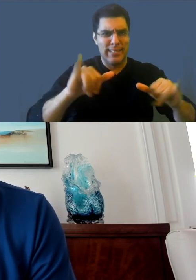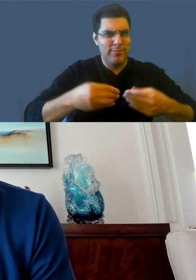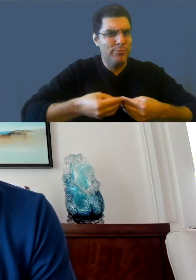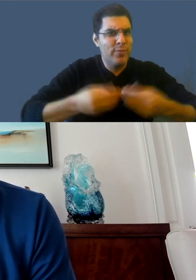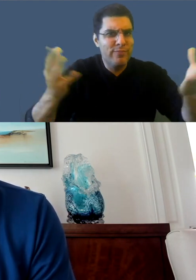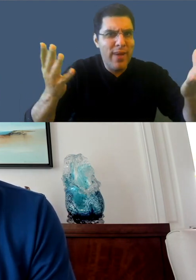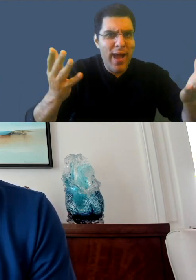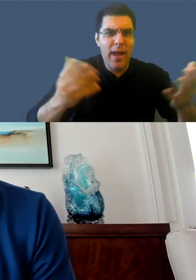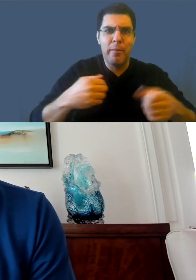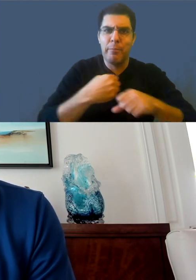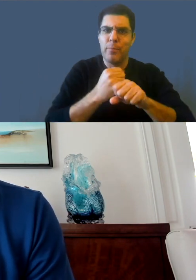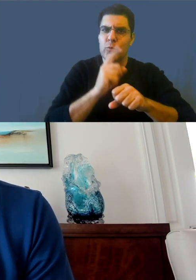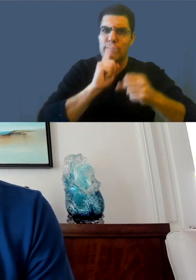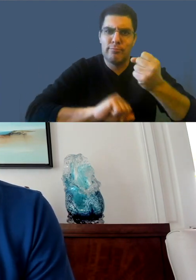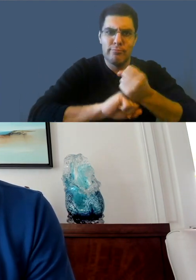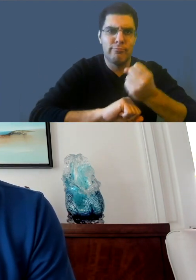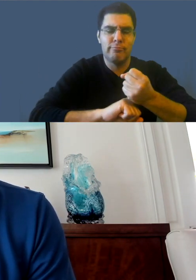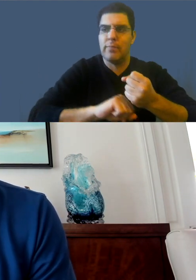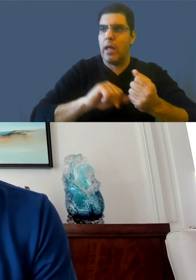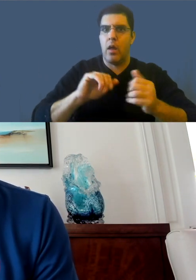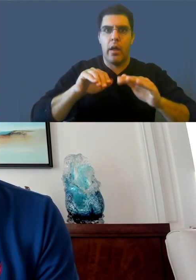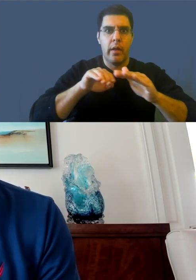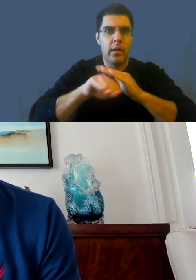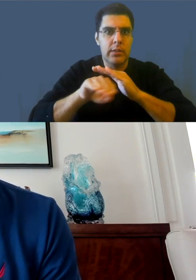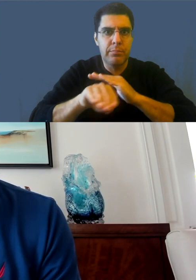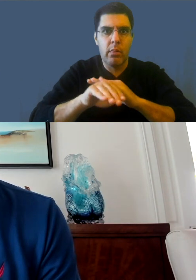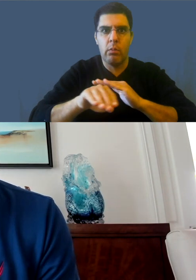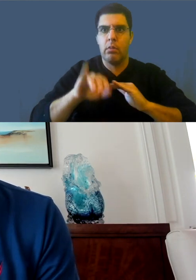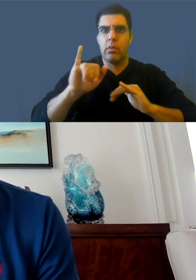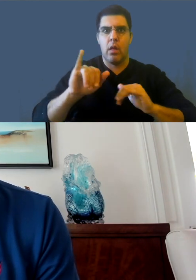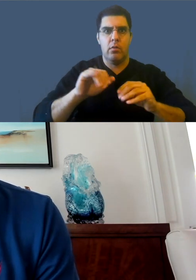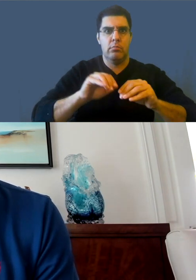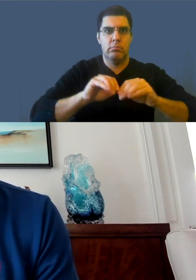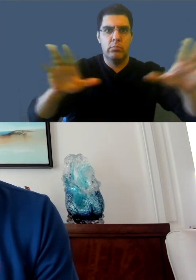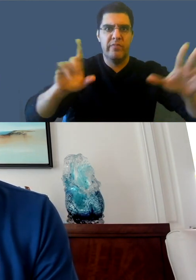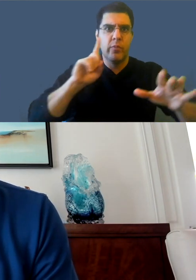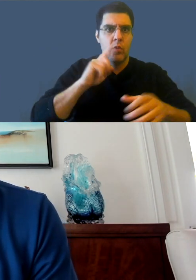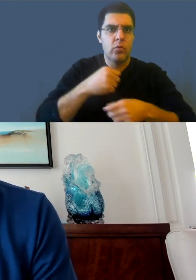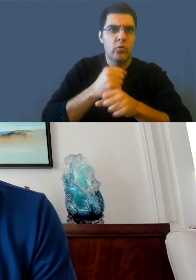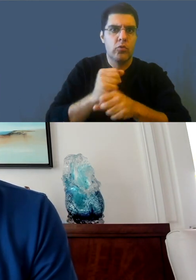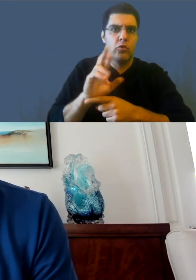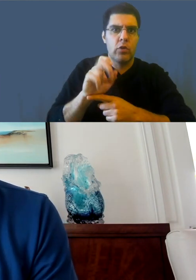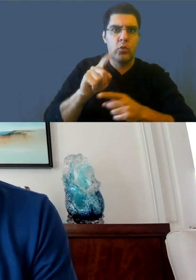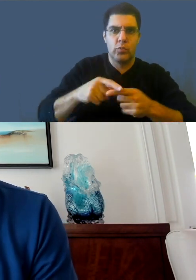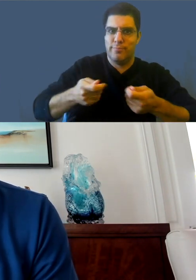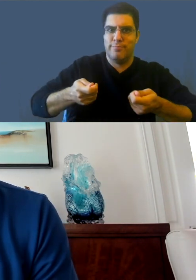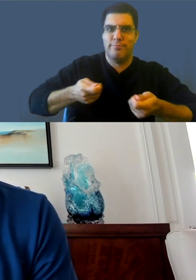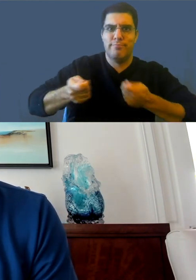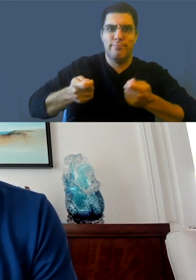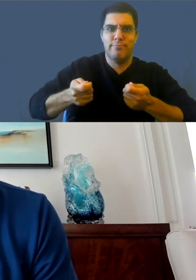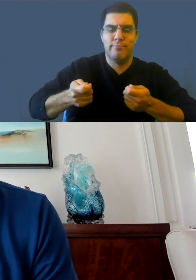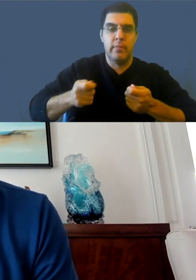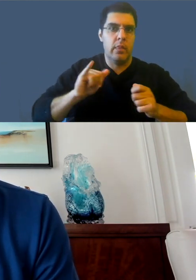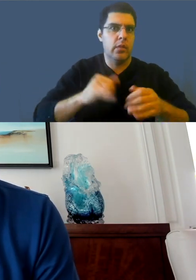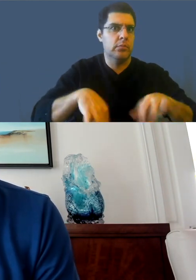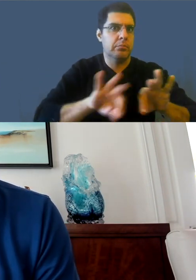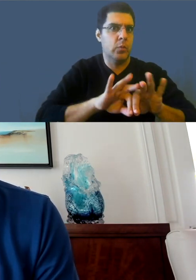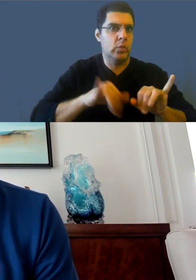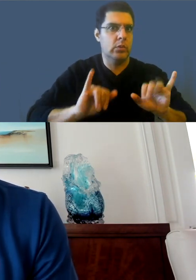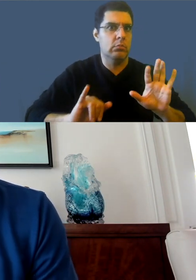for our system. So the second point of feedback that I mentioned, there was all that is well and good, but I still wanna have community captions.